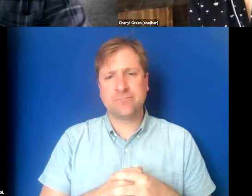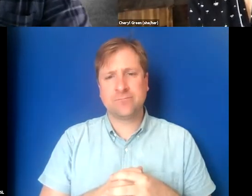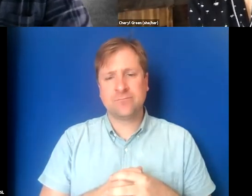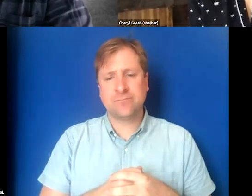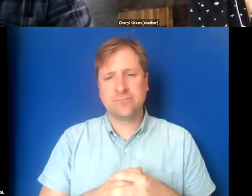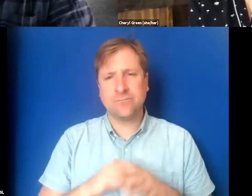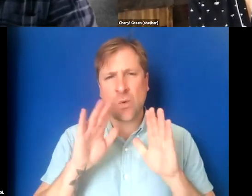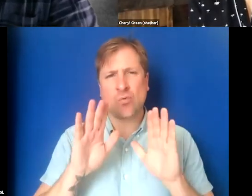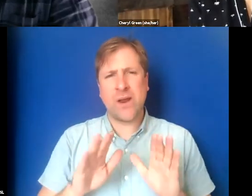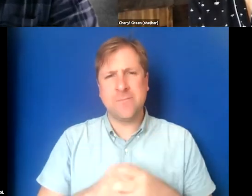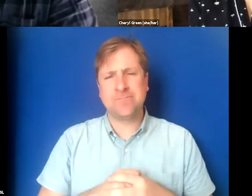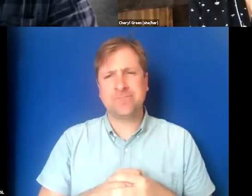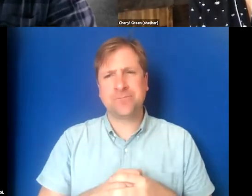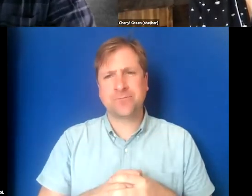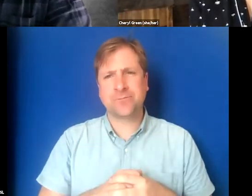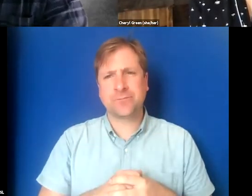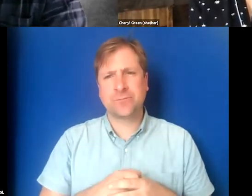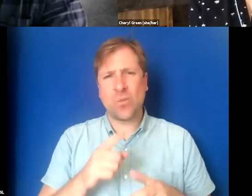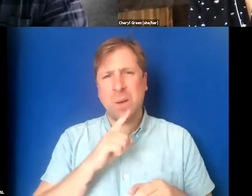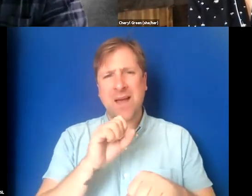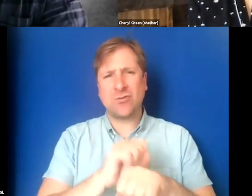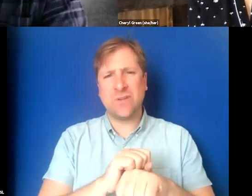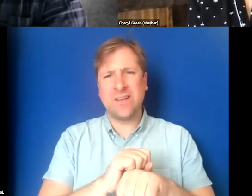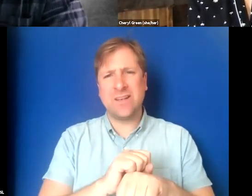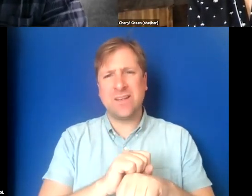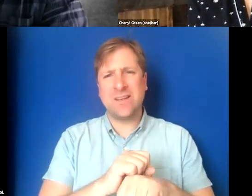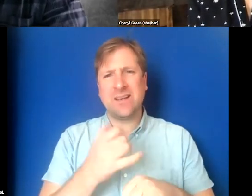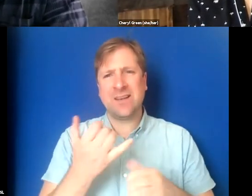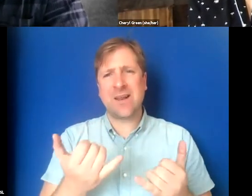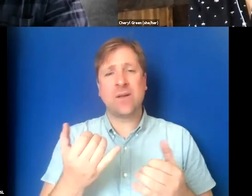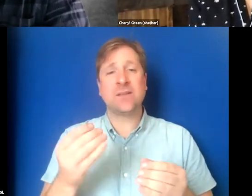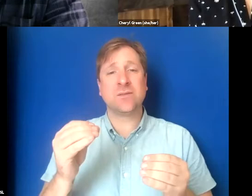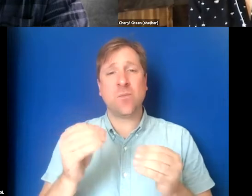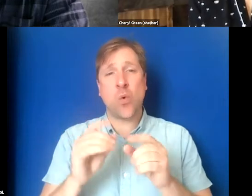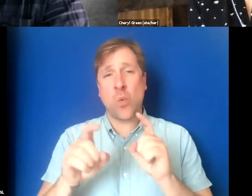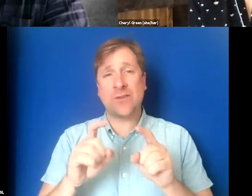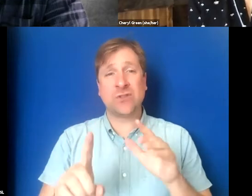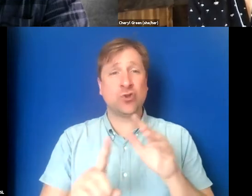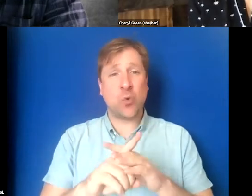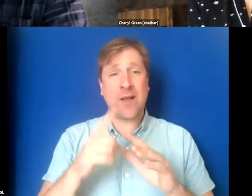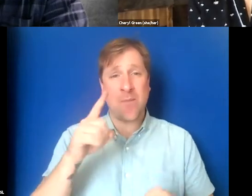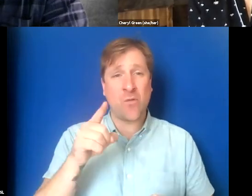Great. I'm actually kind of tuning into some questions that are coming in specifically for you as we're talking.